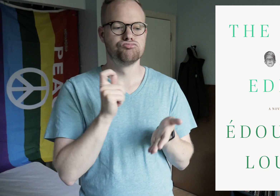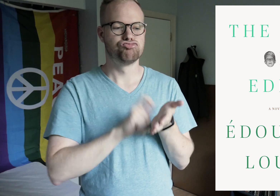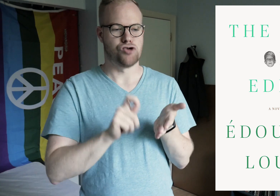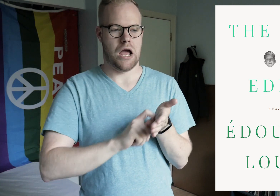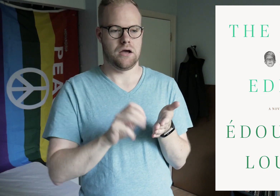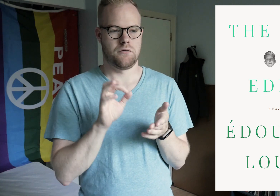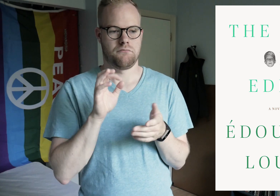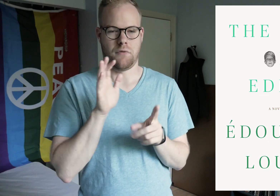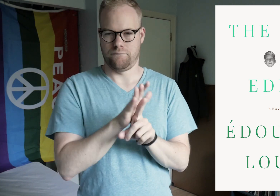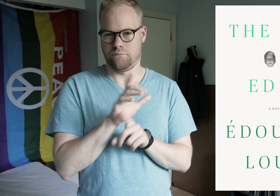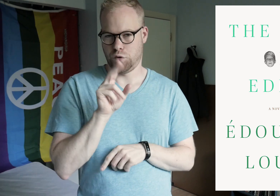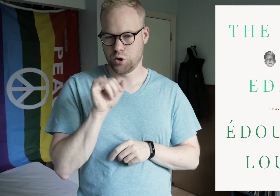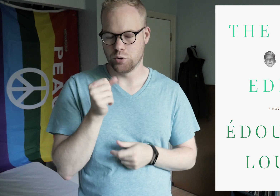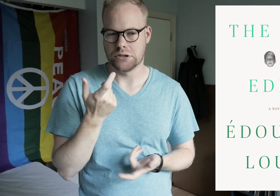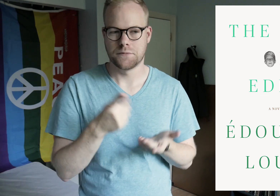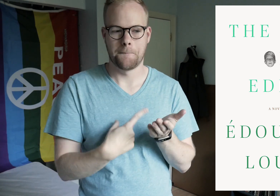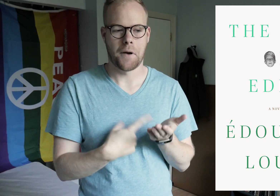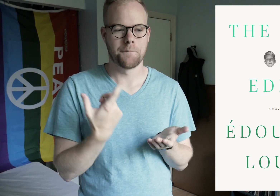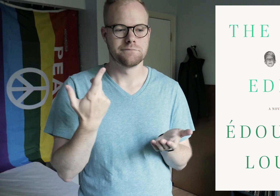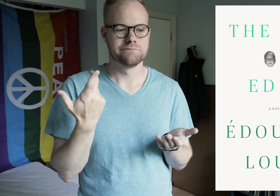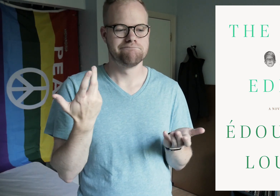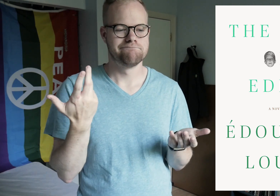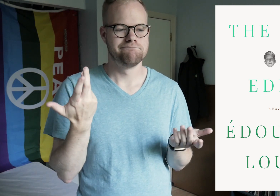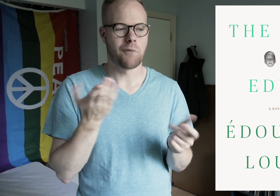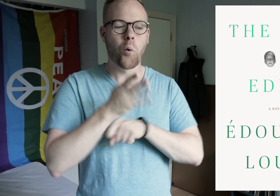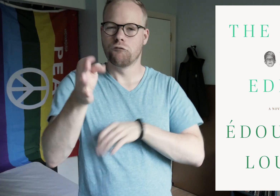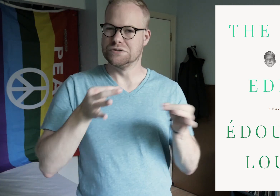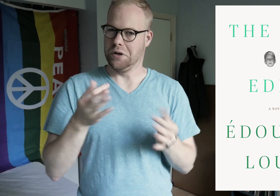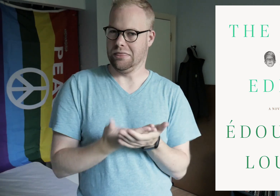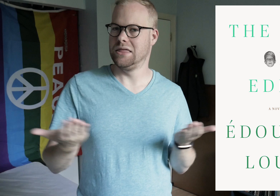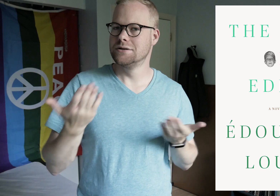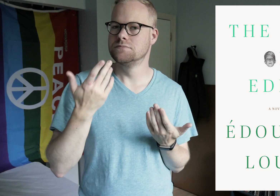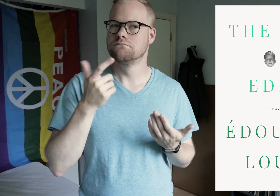The writing of Louis sometimes would over-explain things,